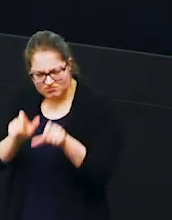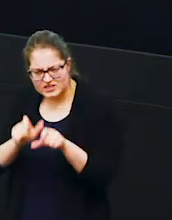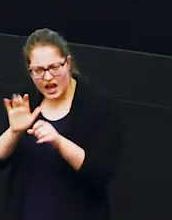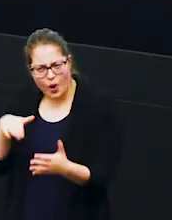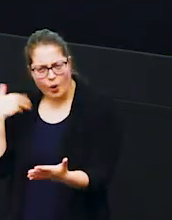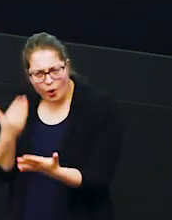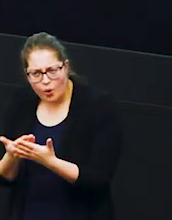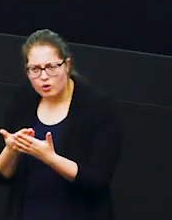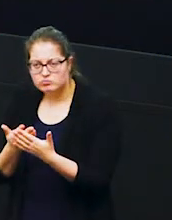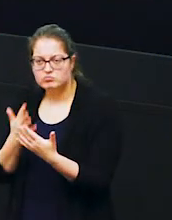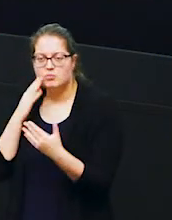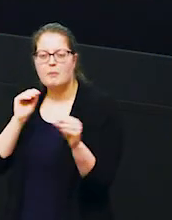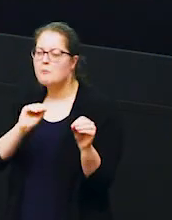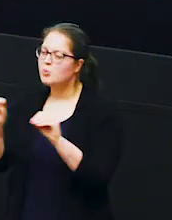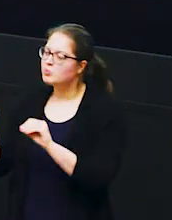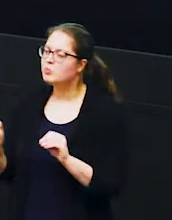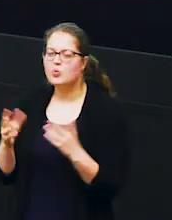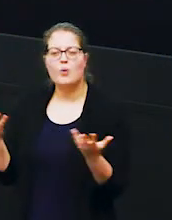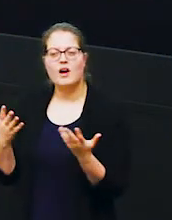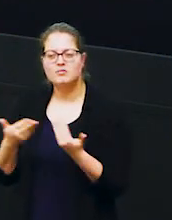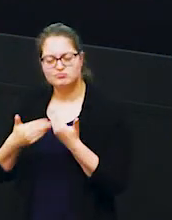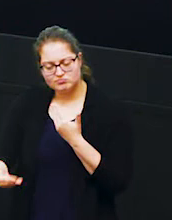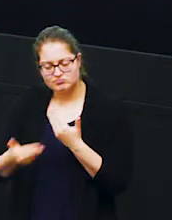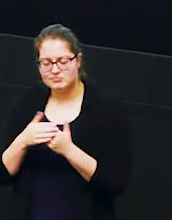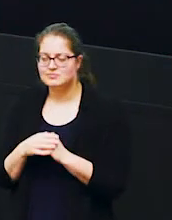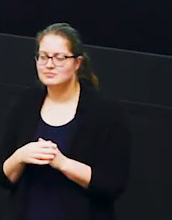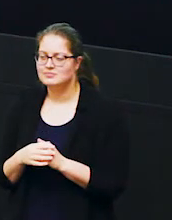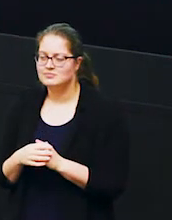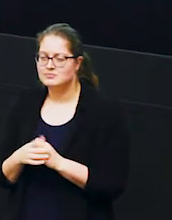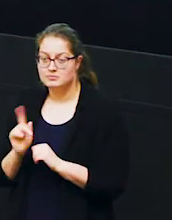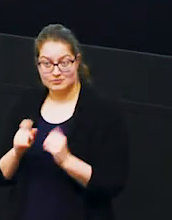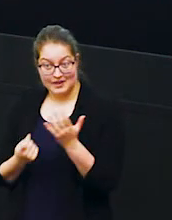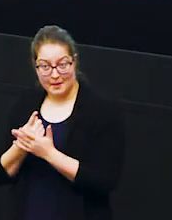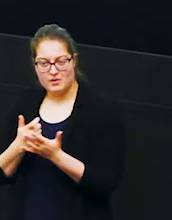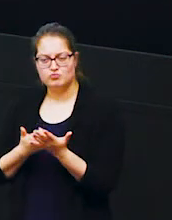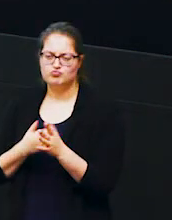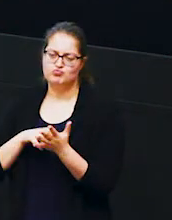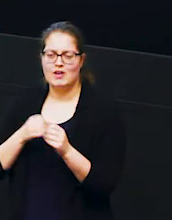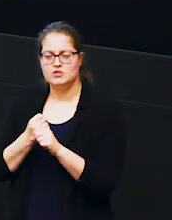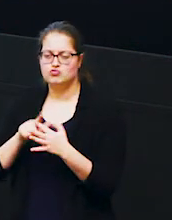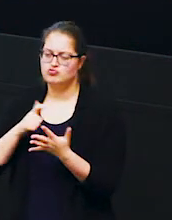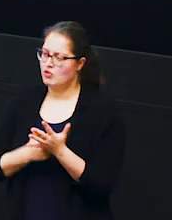where they move over time and so what happened was that the rangers a bit like this the rangers were